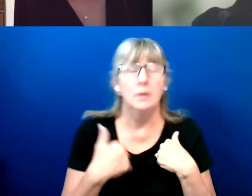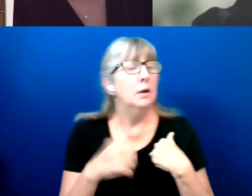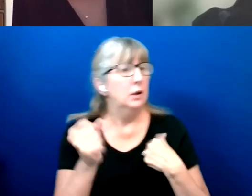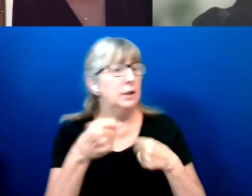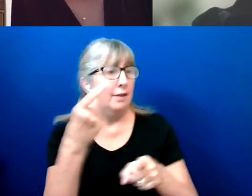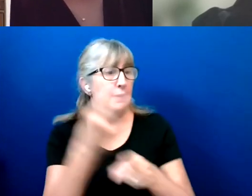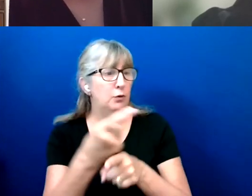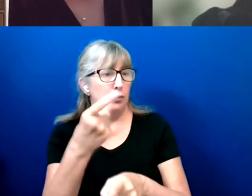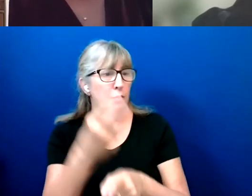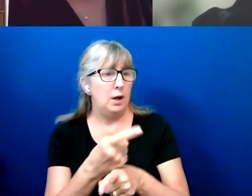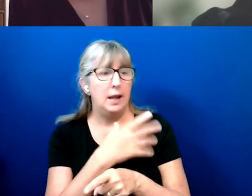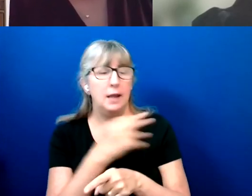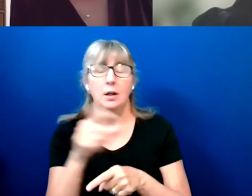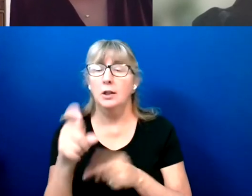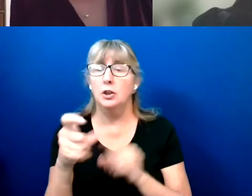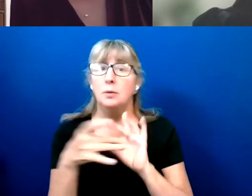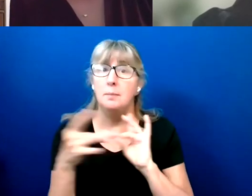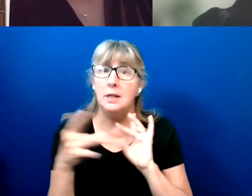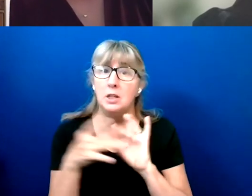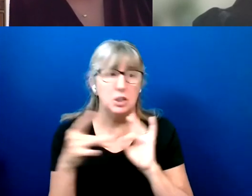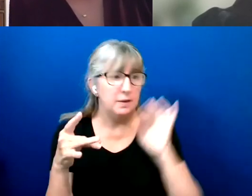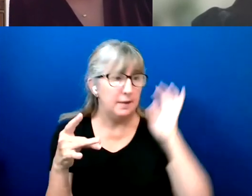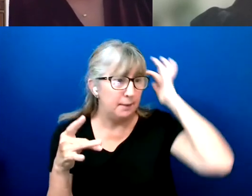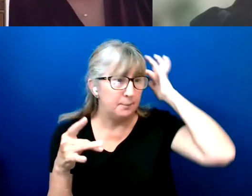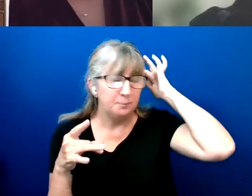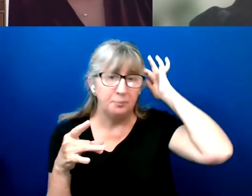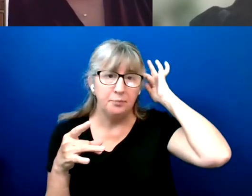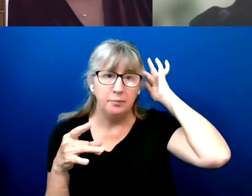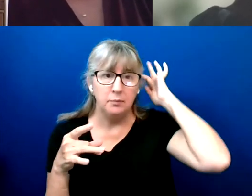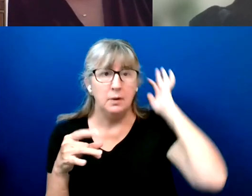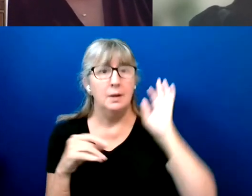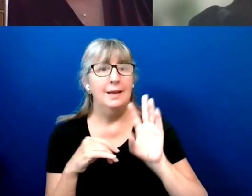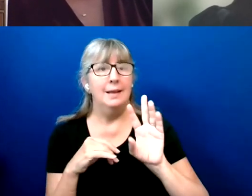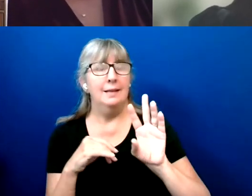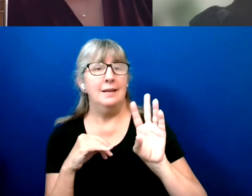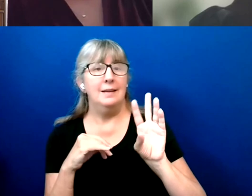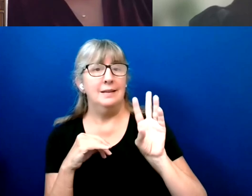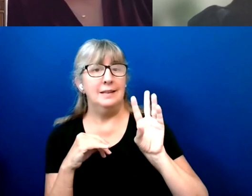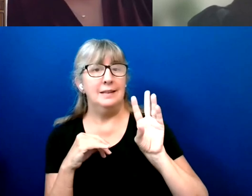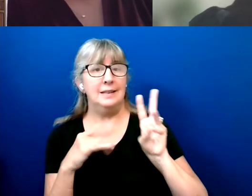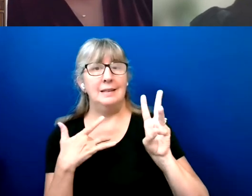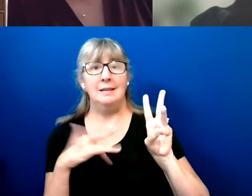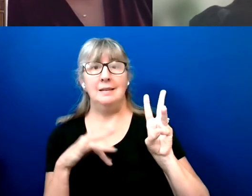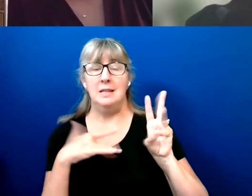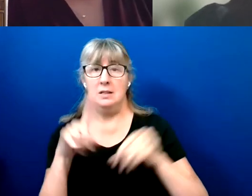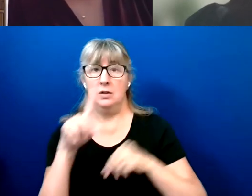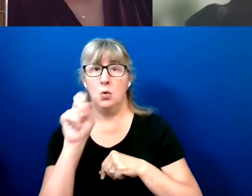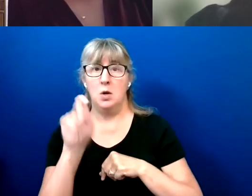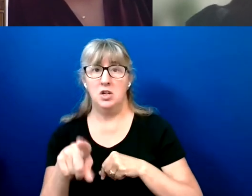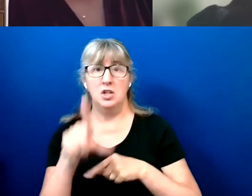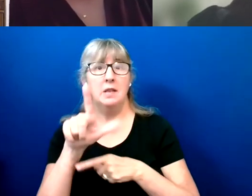And I should mention that the 6th Census question that Lisa presented, they do have that one